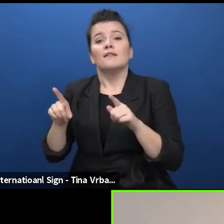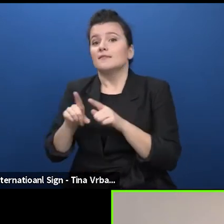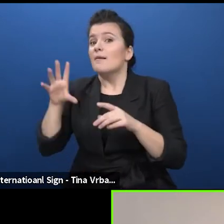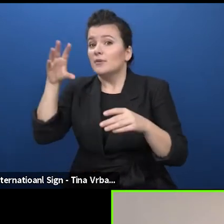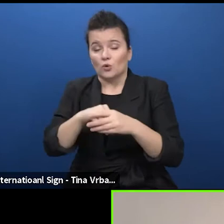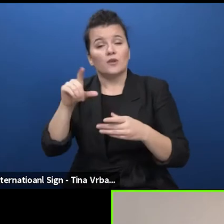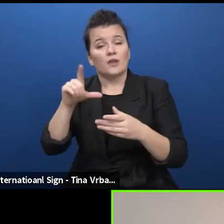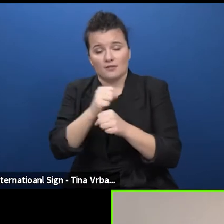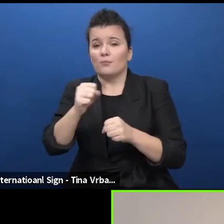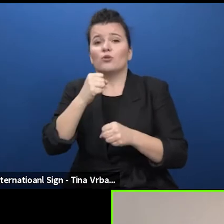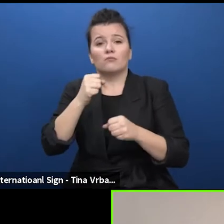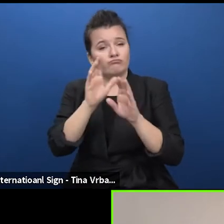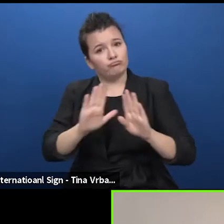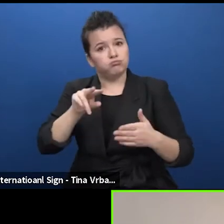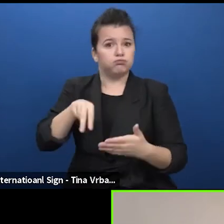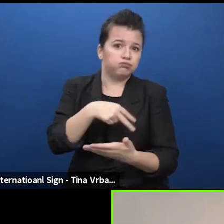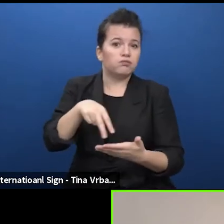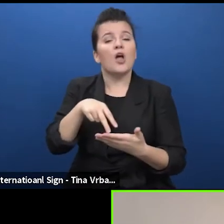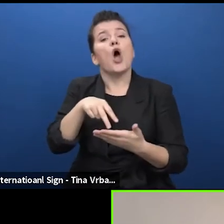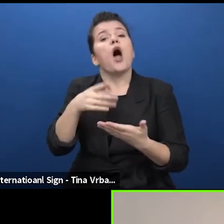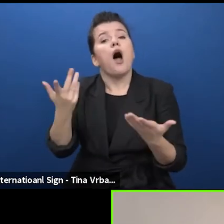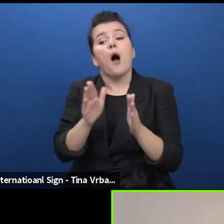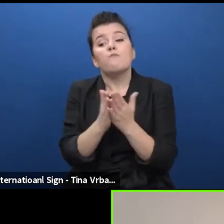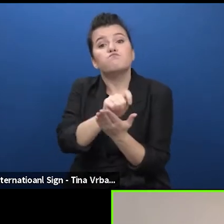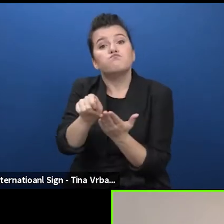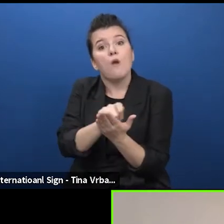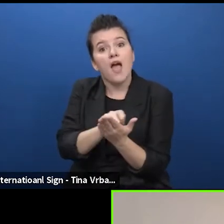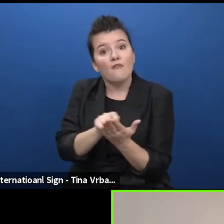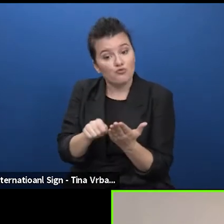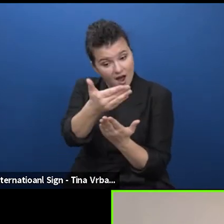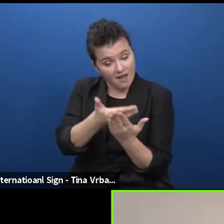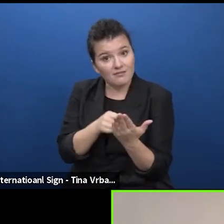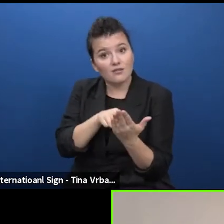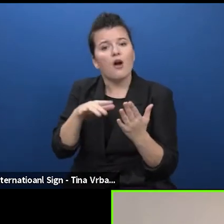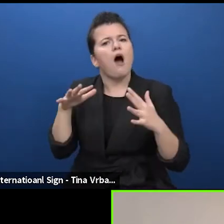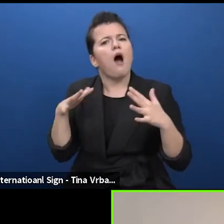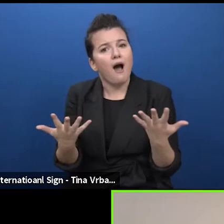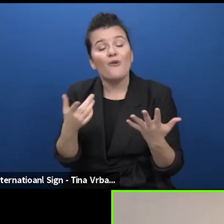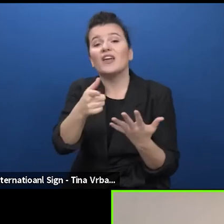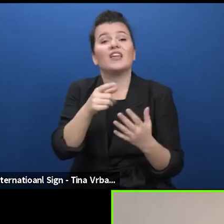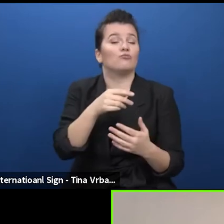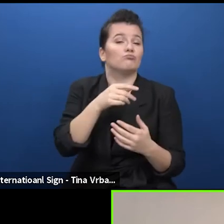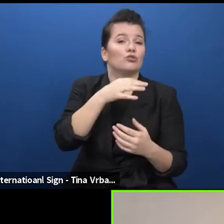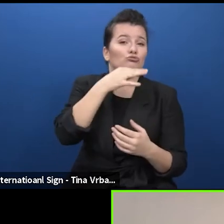written in French, Luxembourgish, German and even Italian, presented in various international